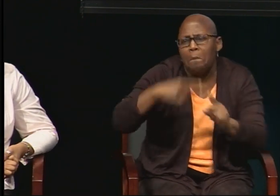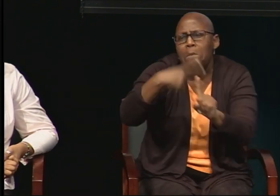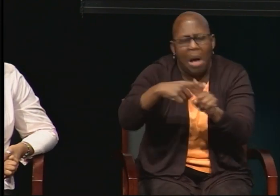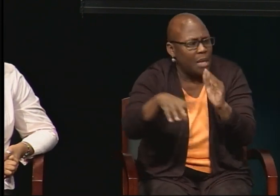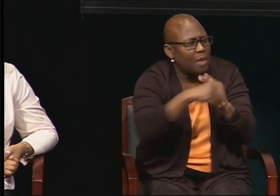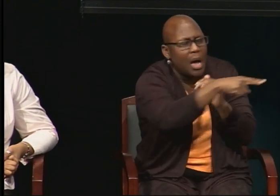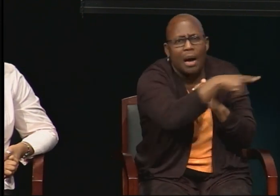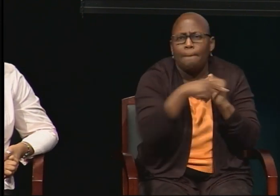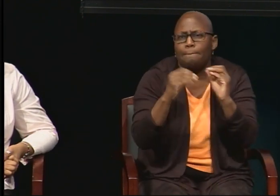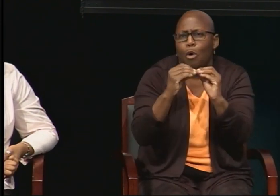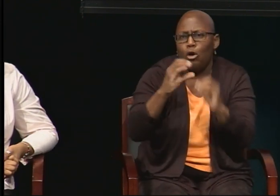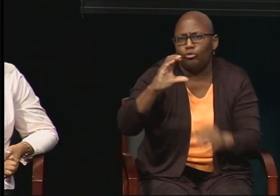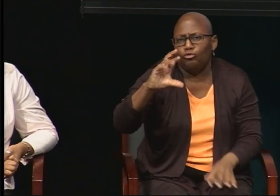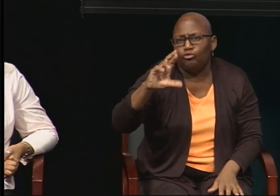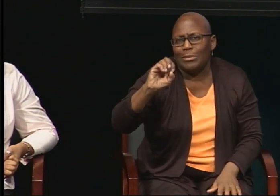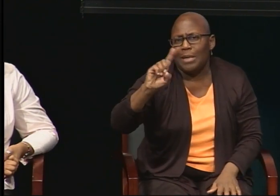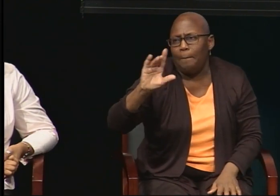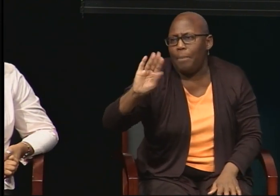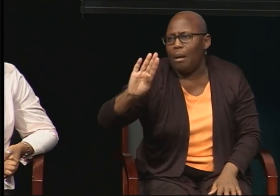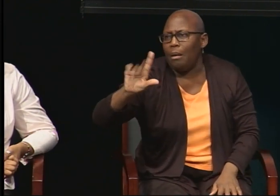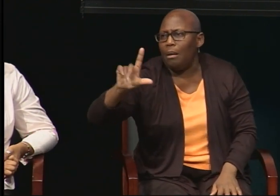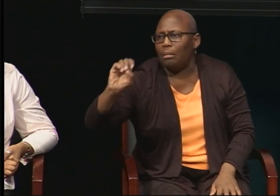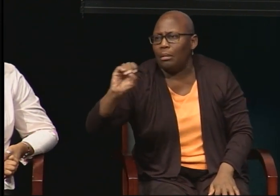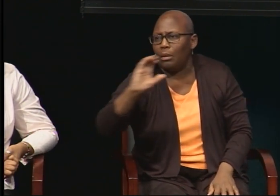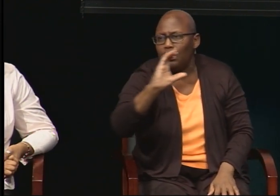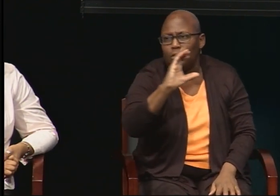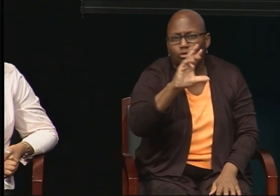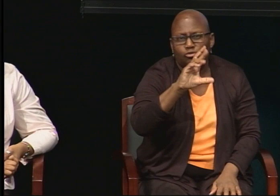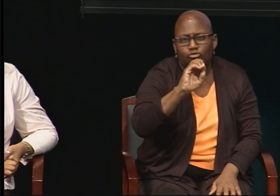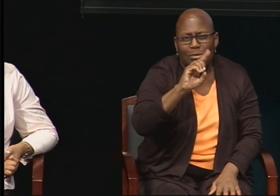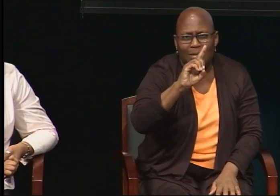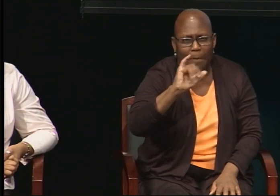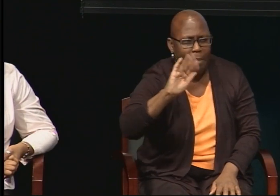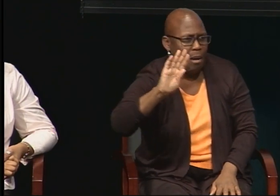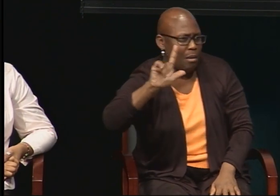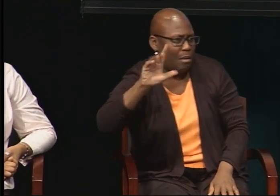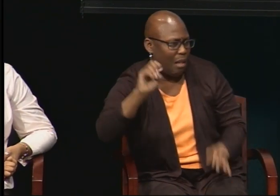that it does make you more credible to the outside world.